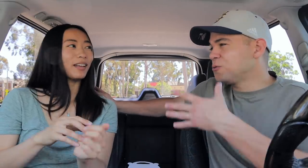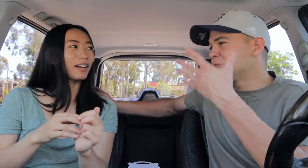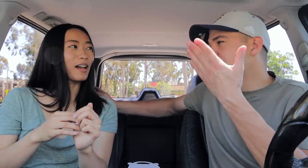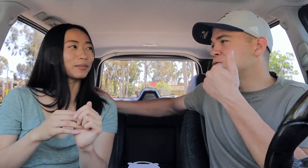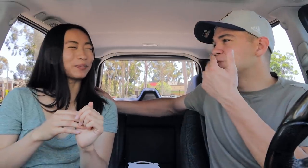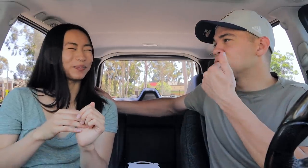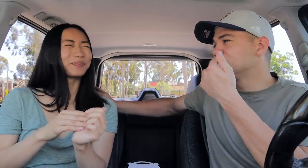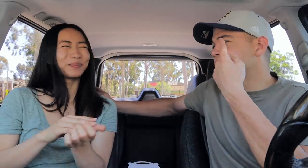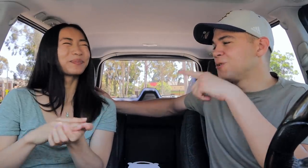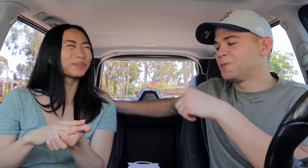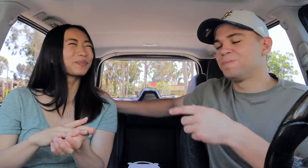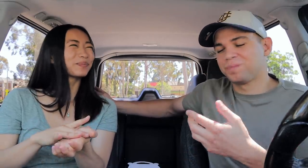Too much sweet for you.